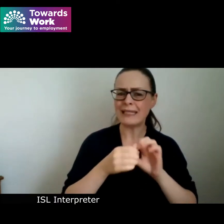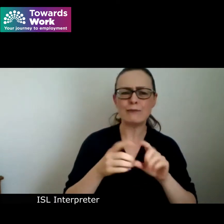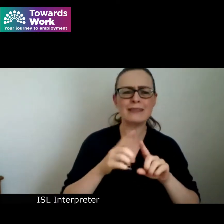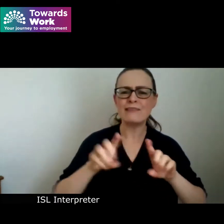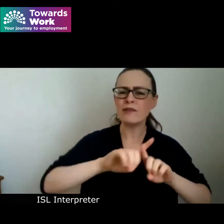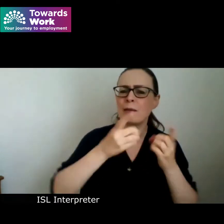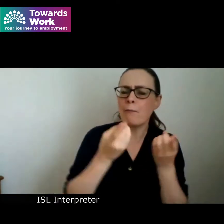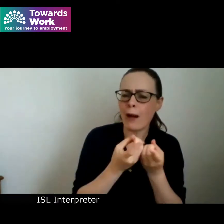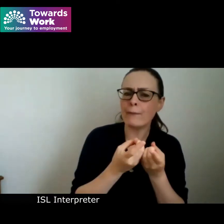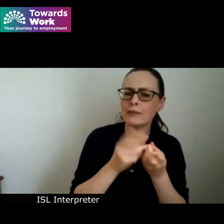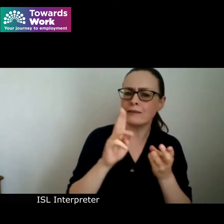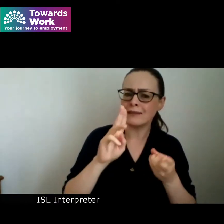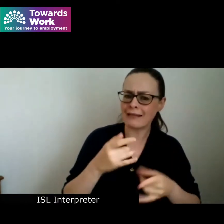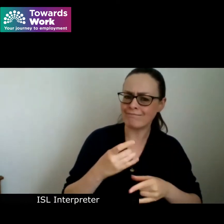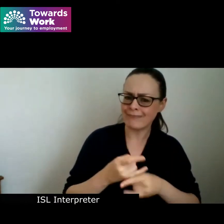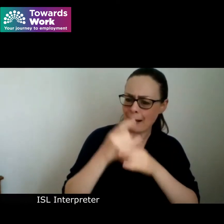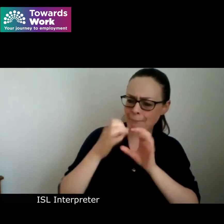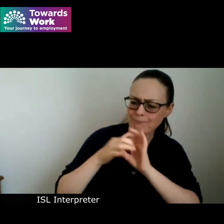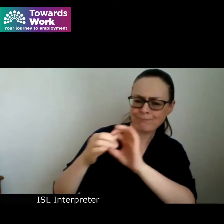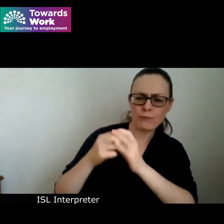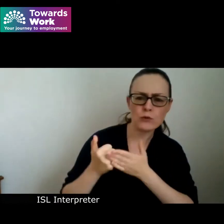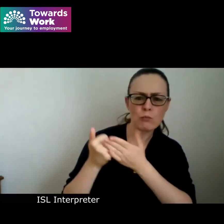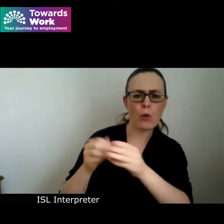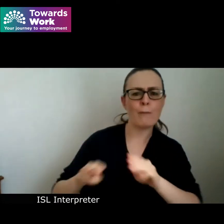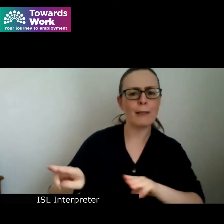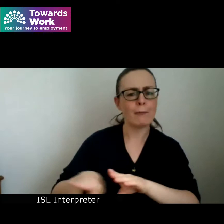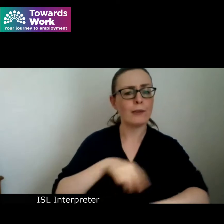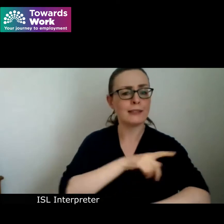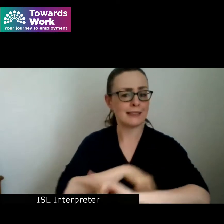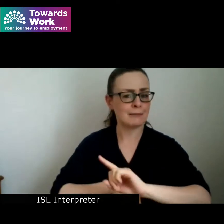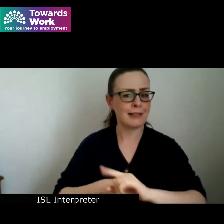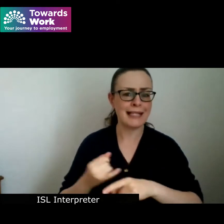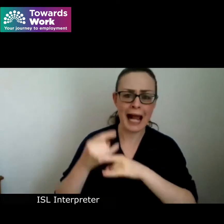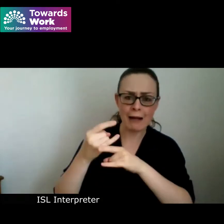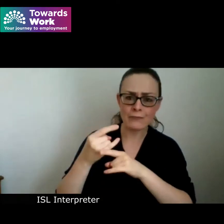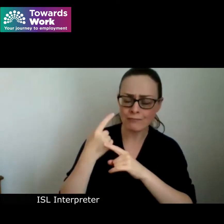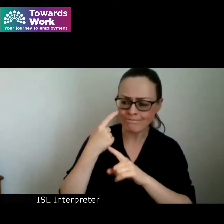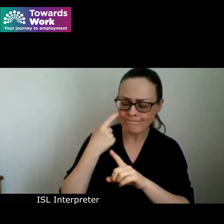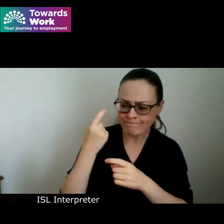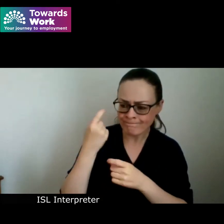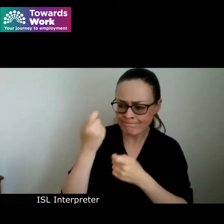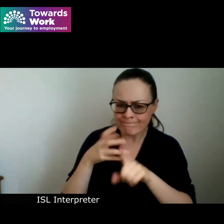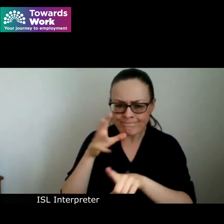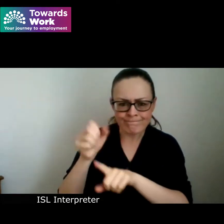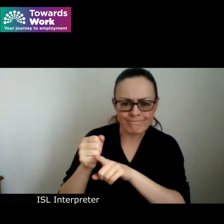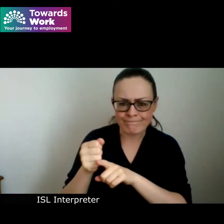with and support people with disabilities to identify and then achieve their employment